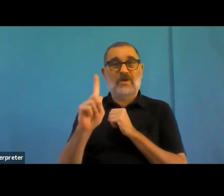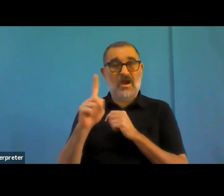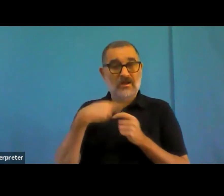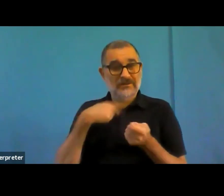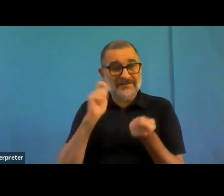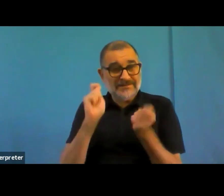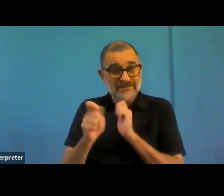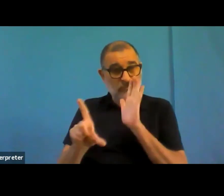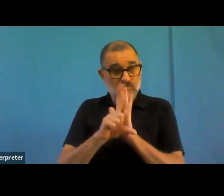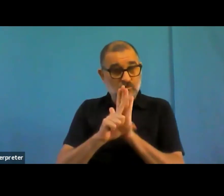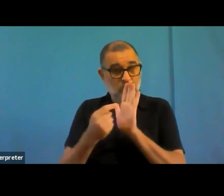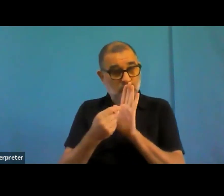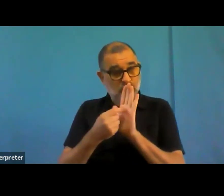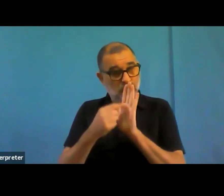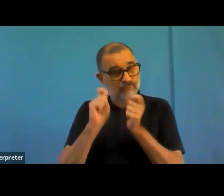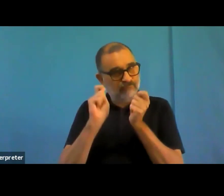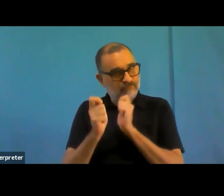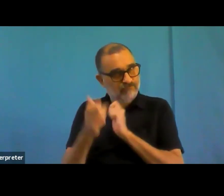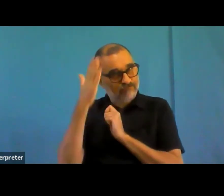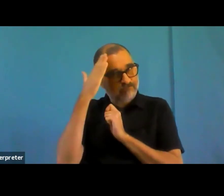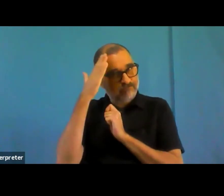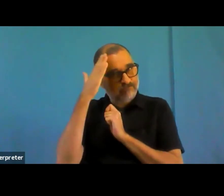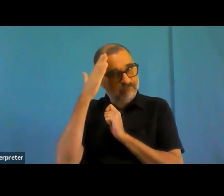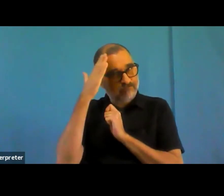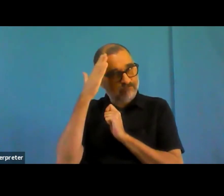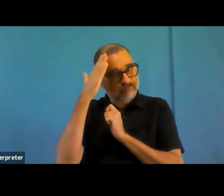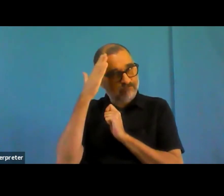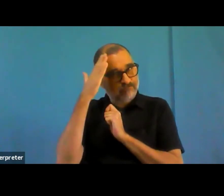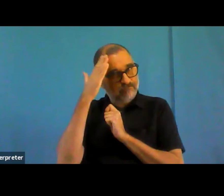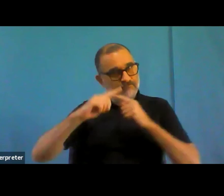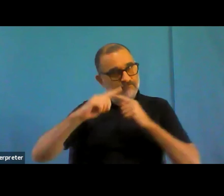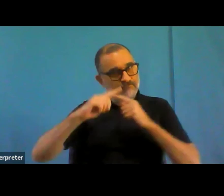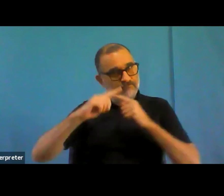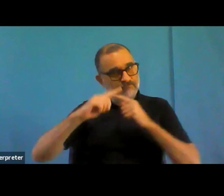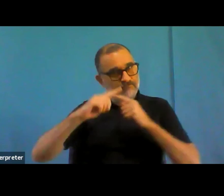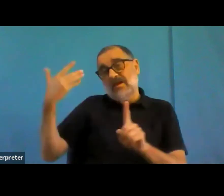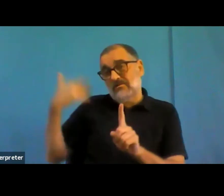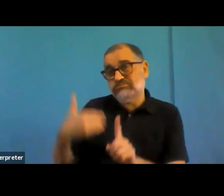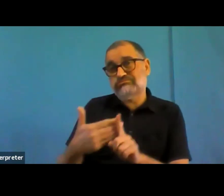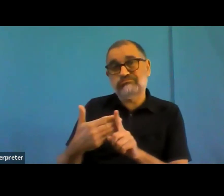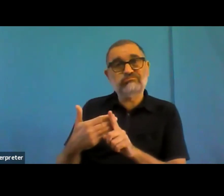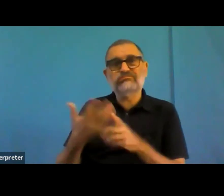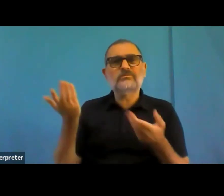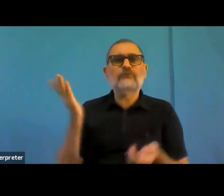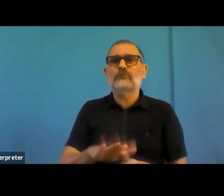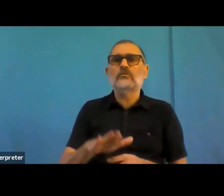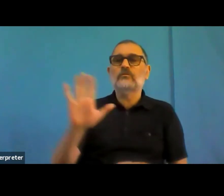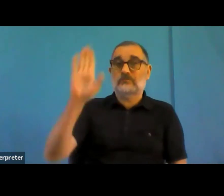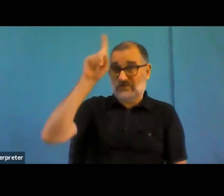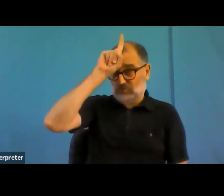So but I think that is also something that is true in many countries. So procurement is a big problem.